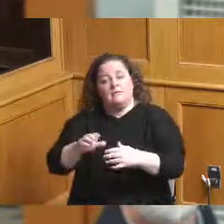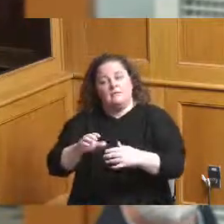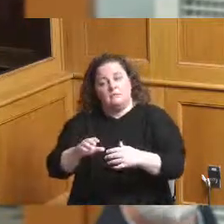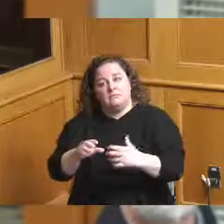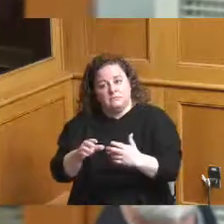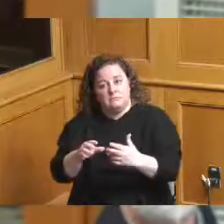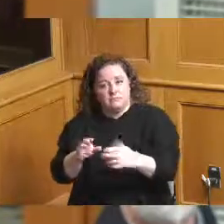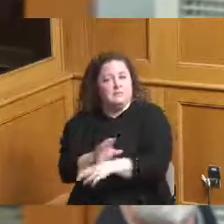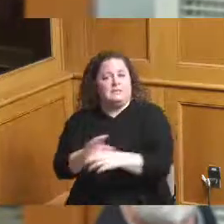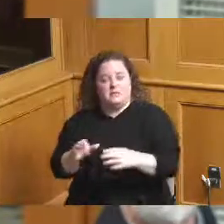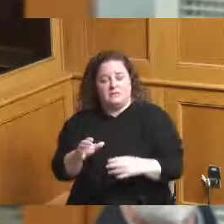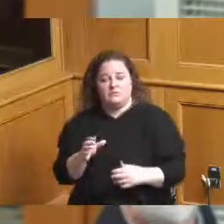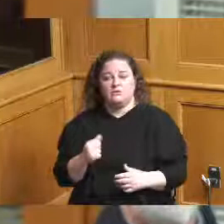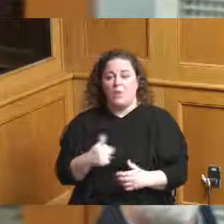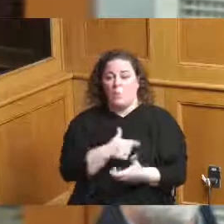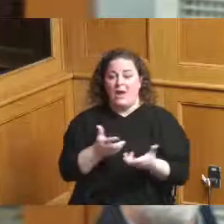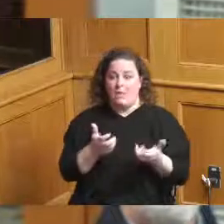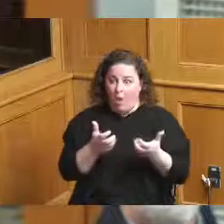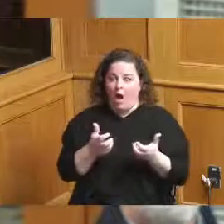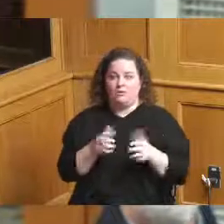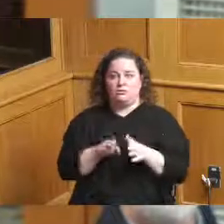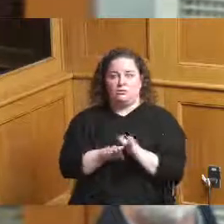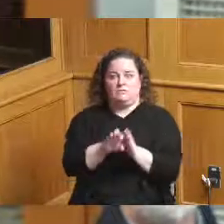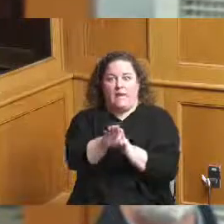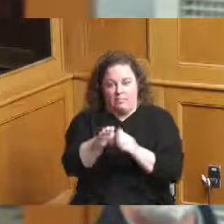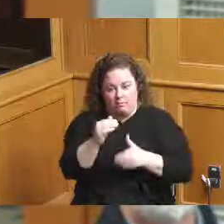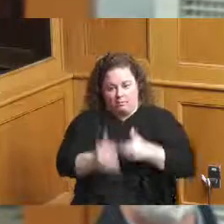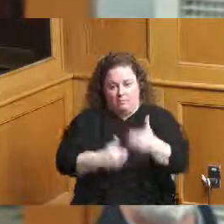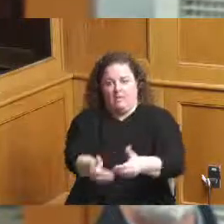further development of the neighborhood and we don't get checked cashers and other people into